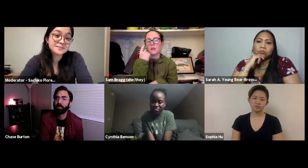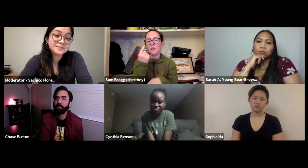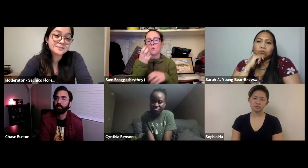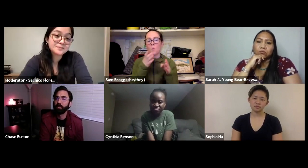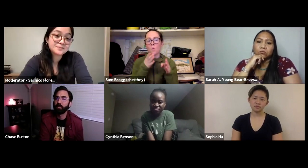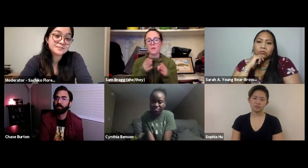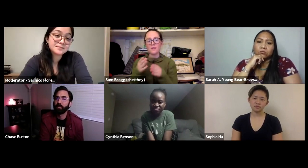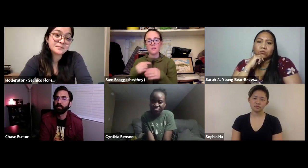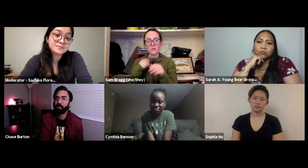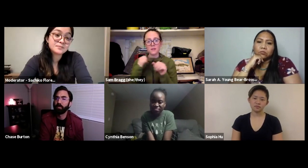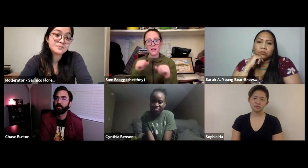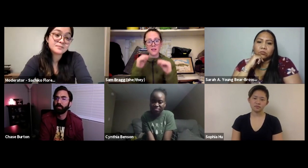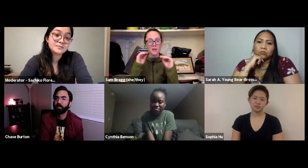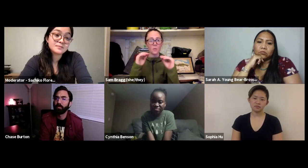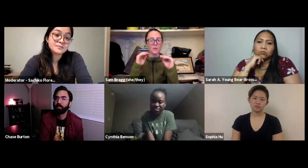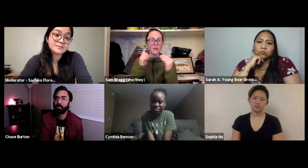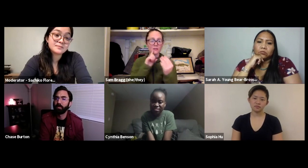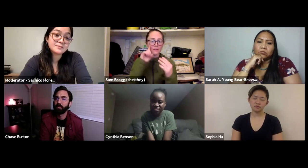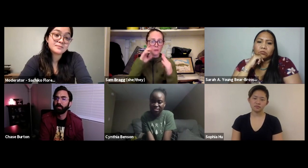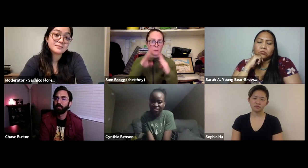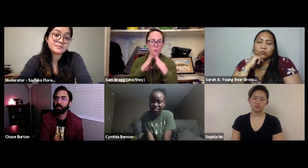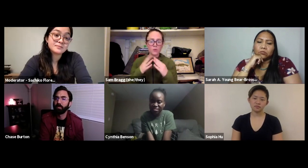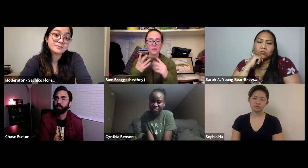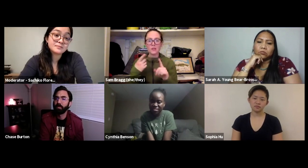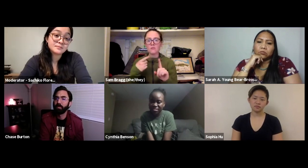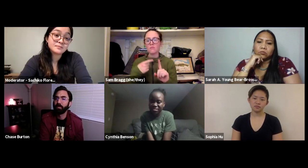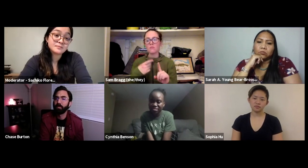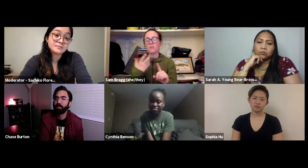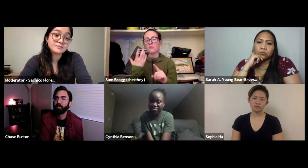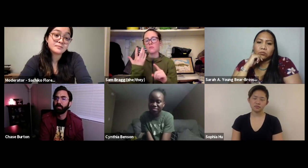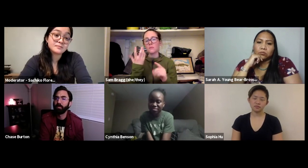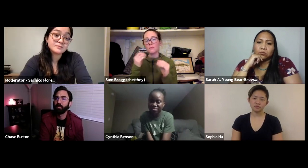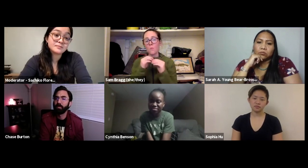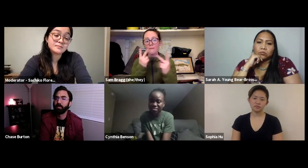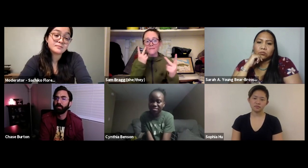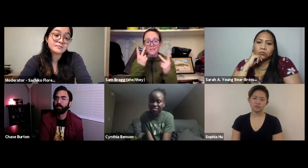the next question? SAM: I'm thinking of ways we can educate the